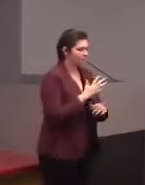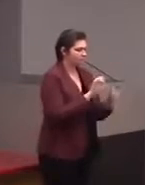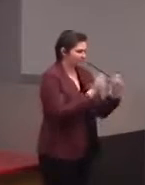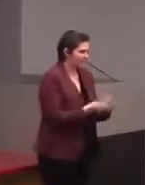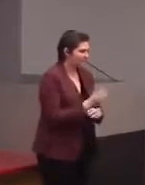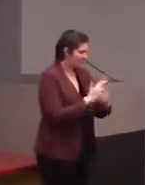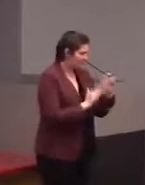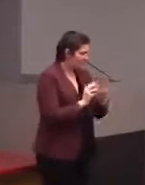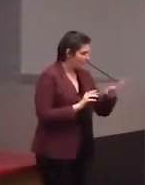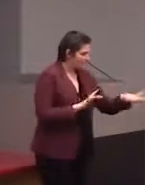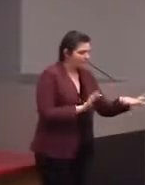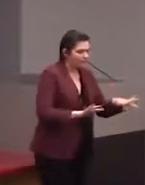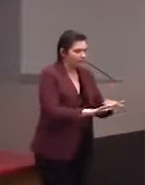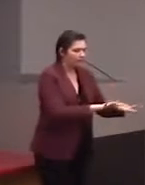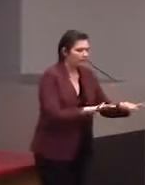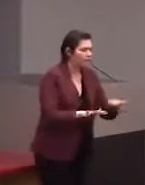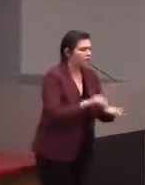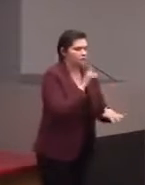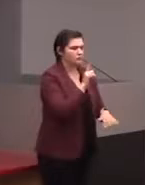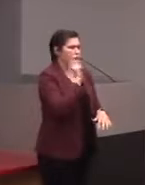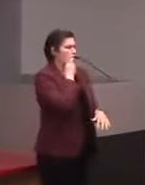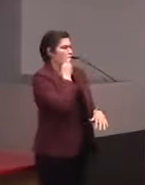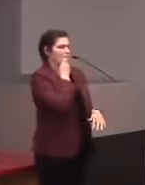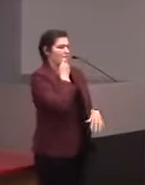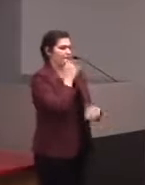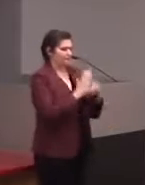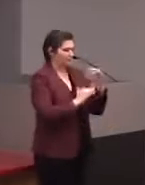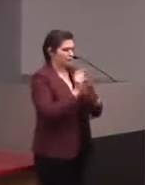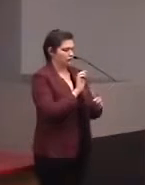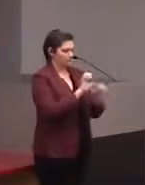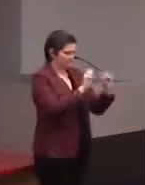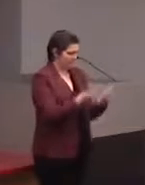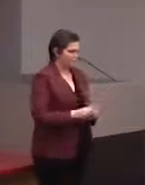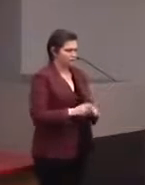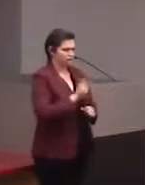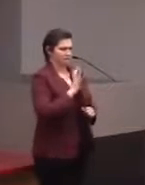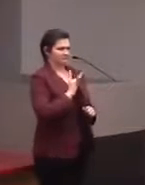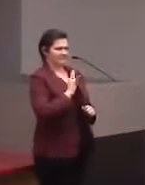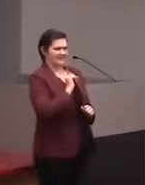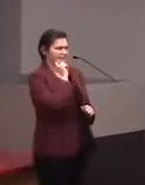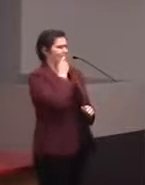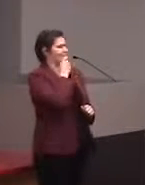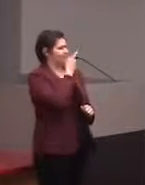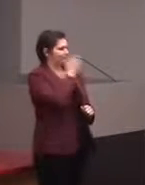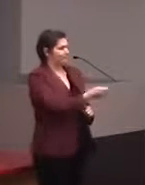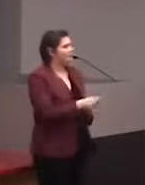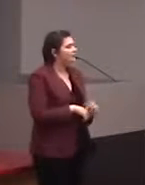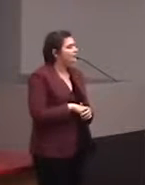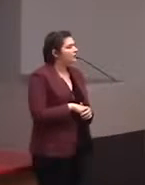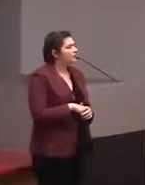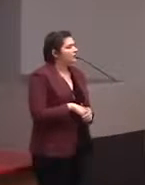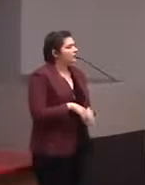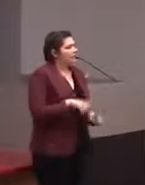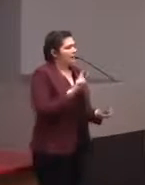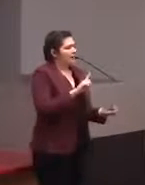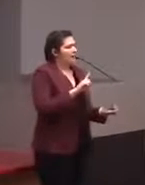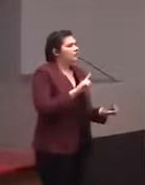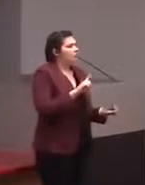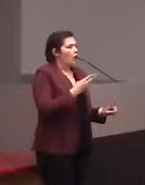And there's some, like, really interesting-shaped buildings too. There's the Hirshhorn Museum, which is like a giant donut.